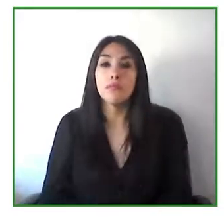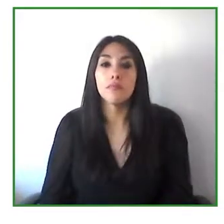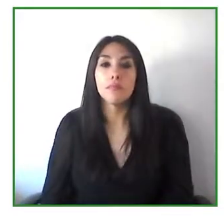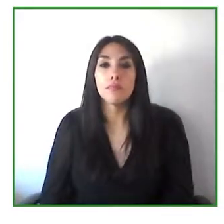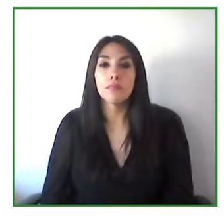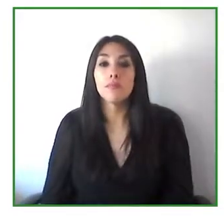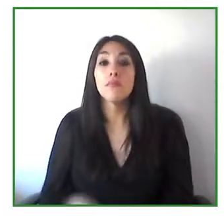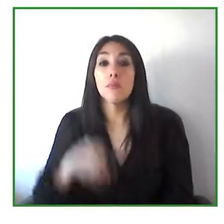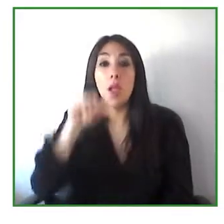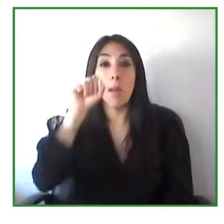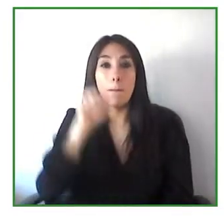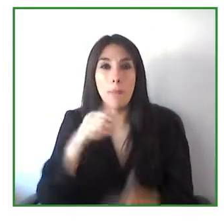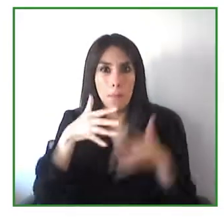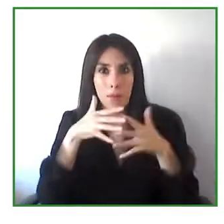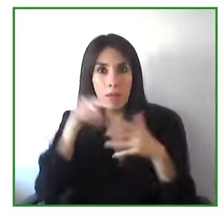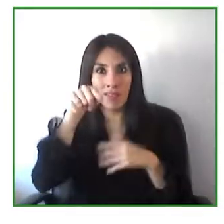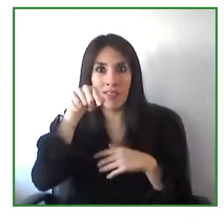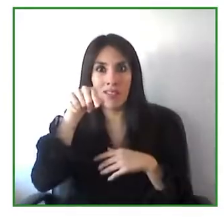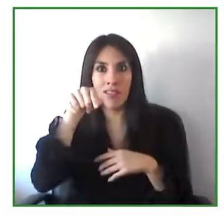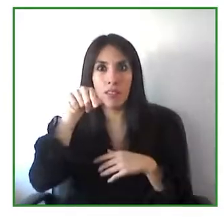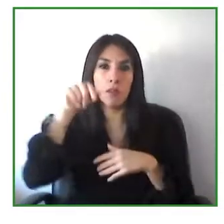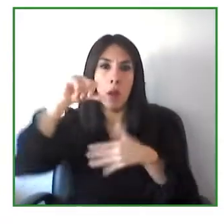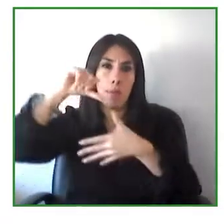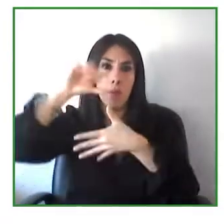is one of the highest in the world.